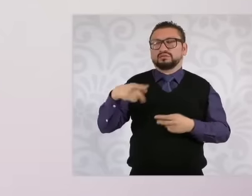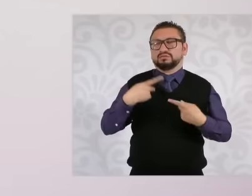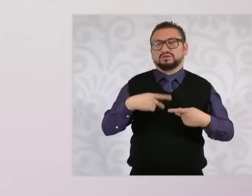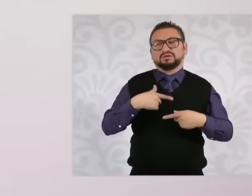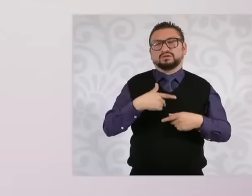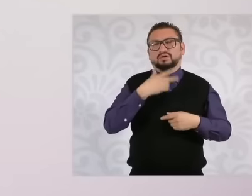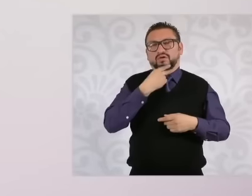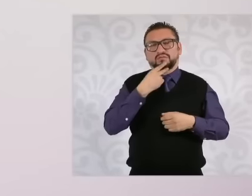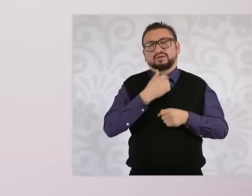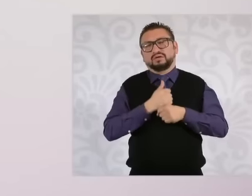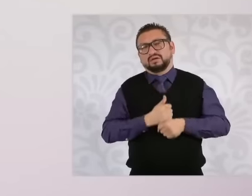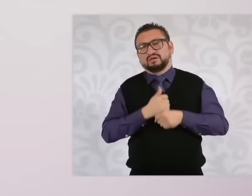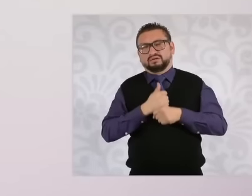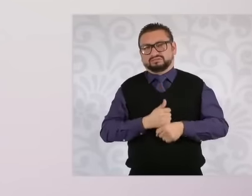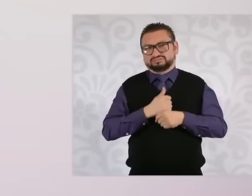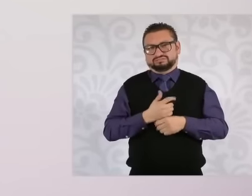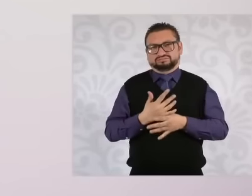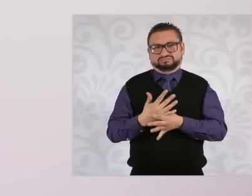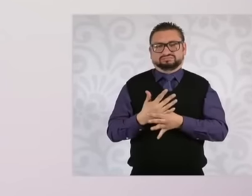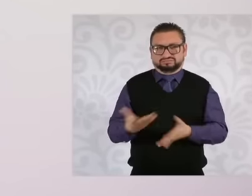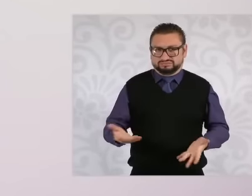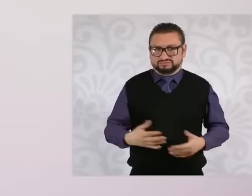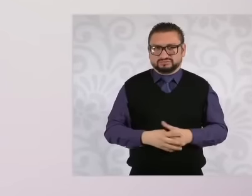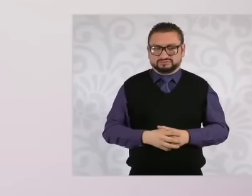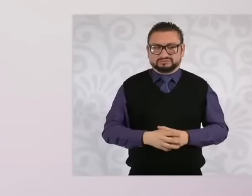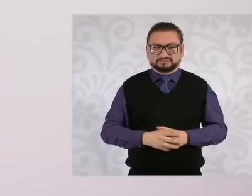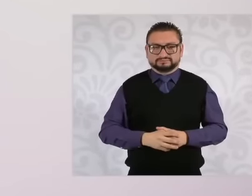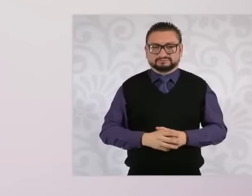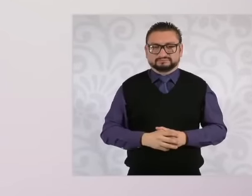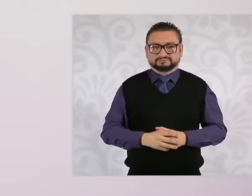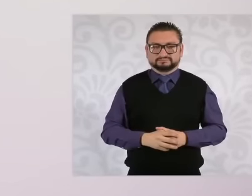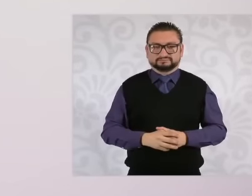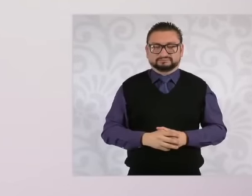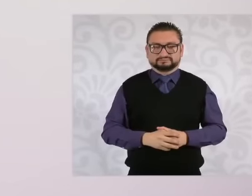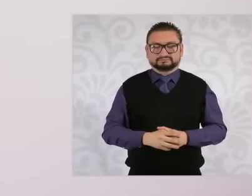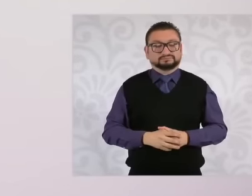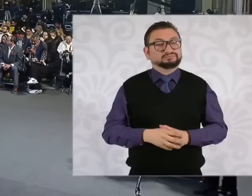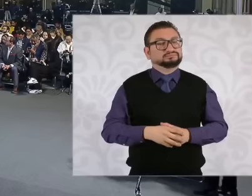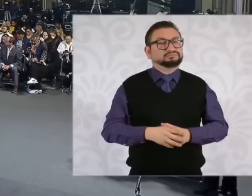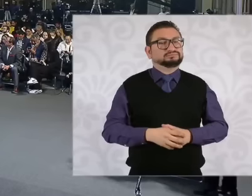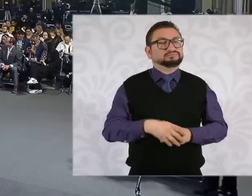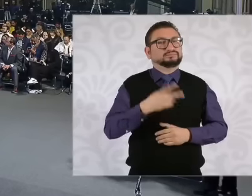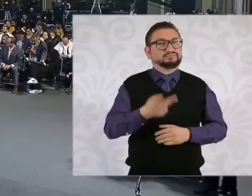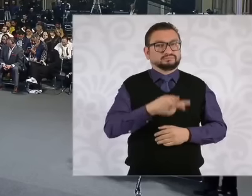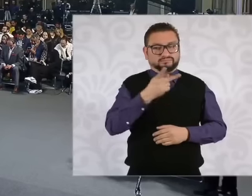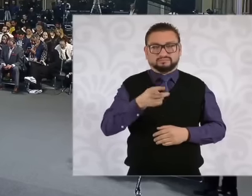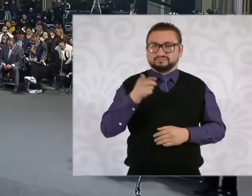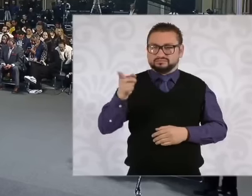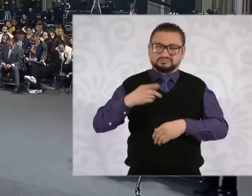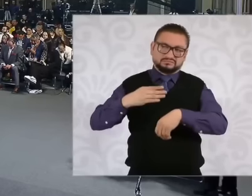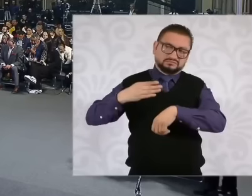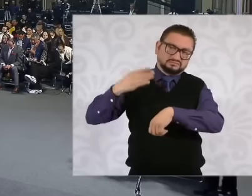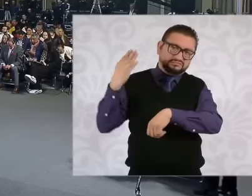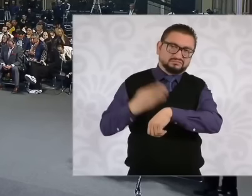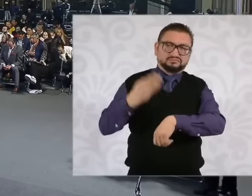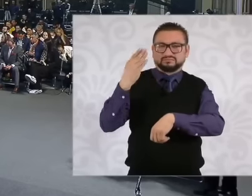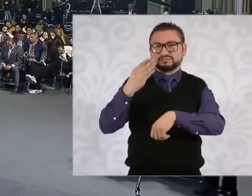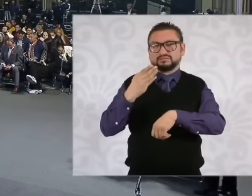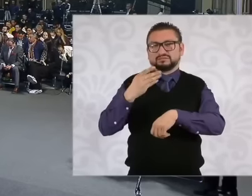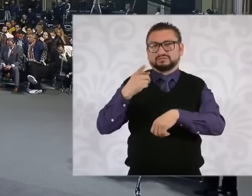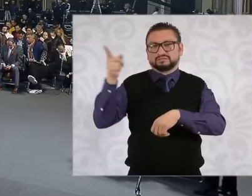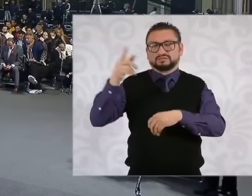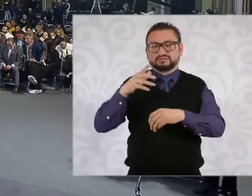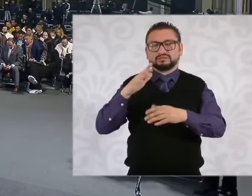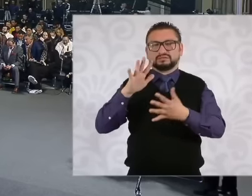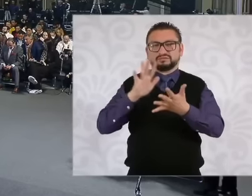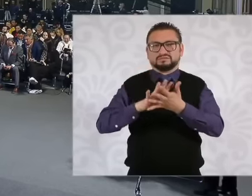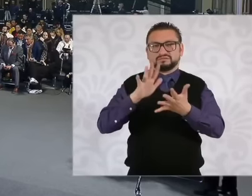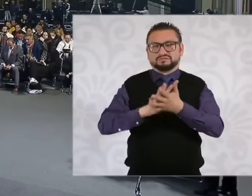I say it, it would seem like a fair life sentence, which is one of well, obviously the limit of the